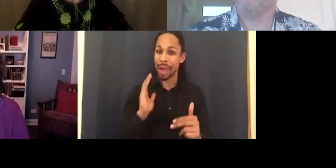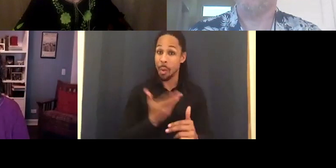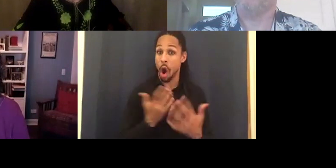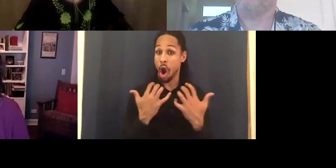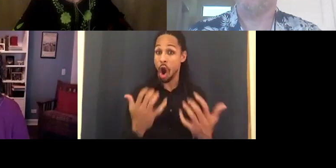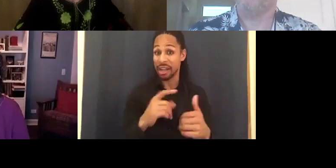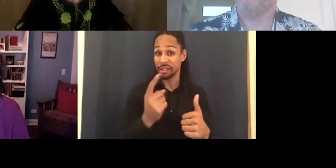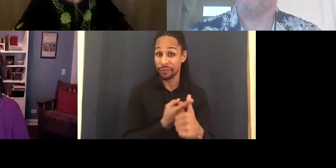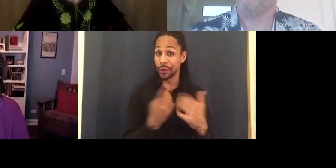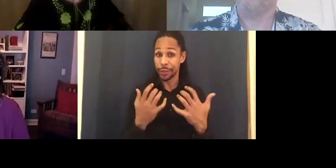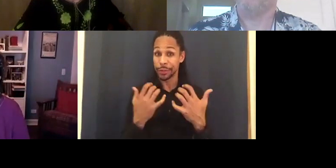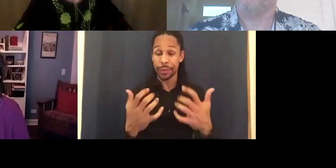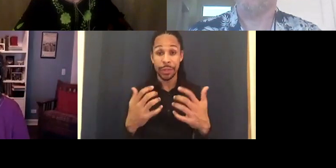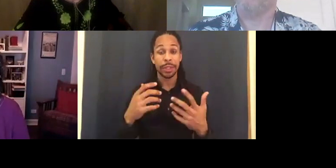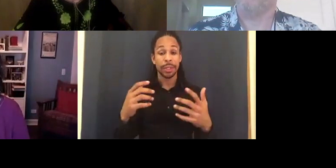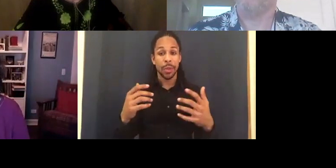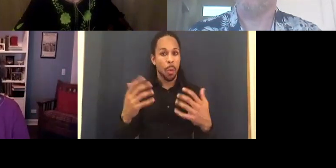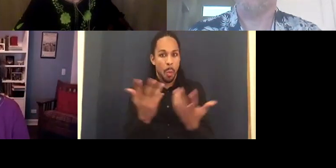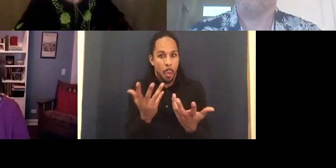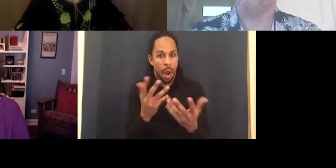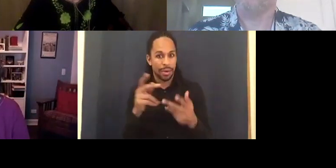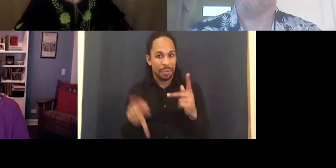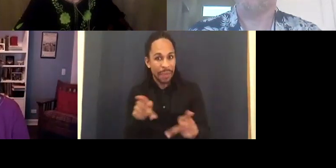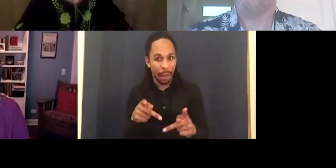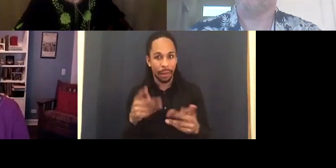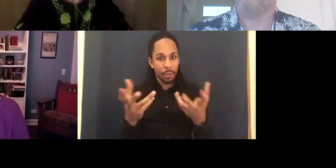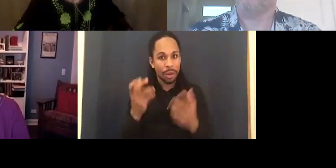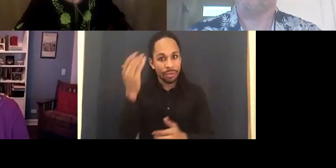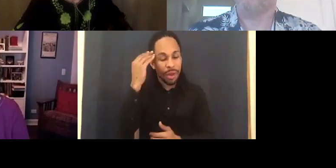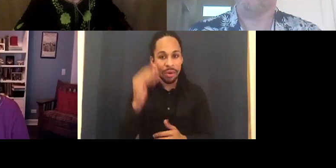what concerns they had. But also we were -- people became